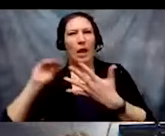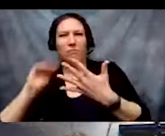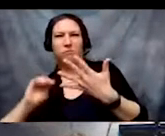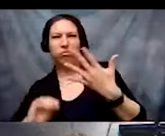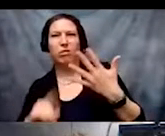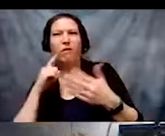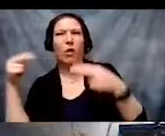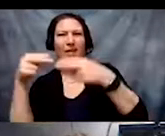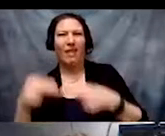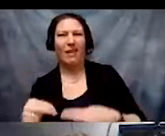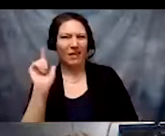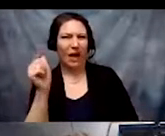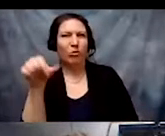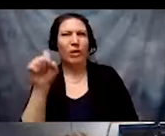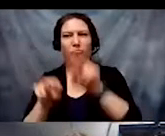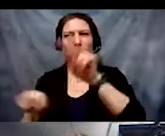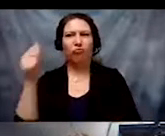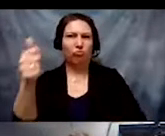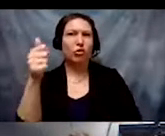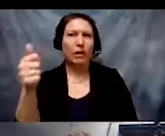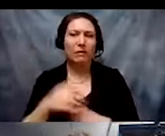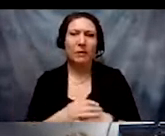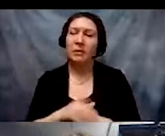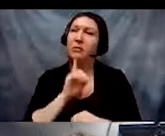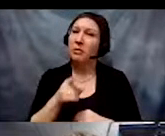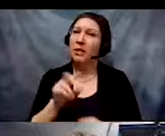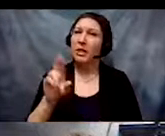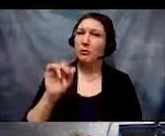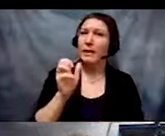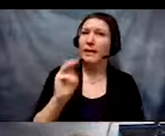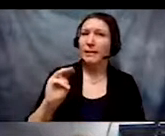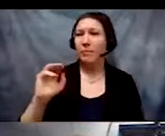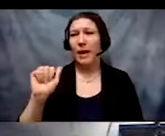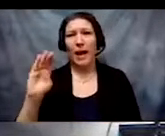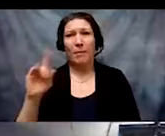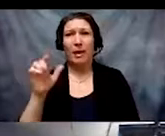pervasive this intersection of racism and ableism is.